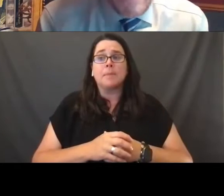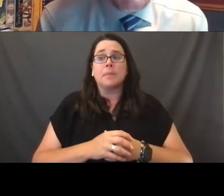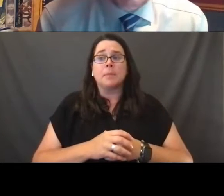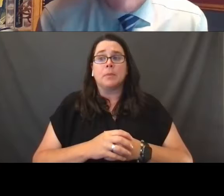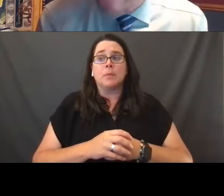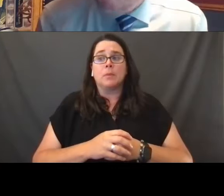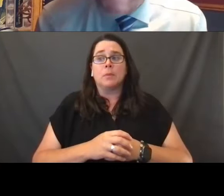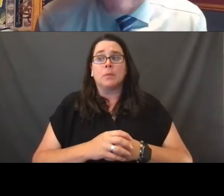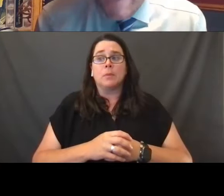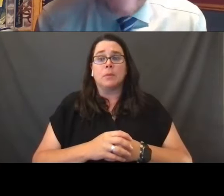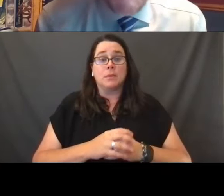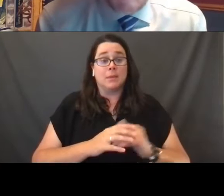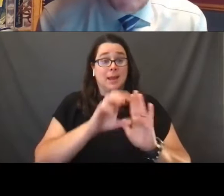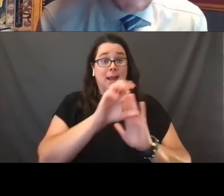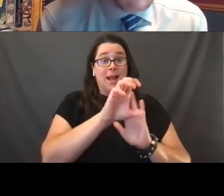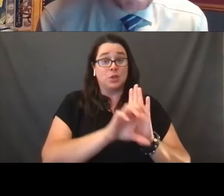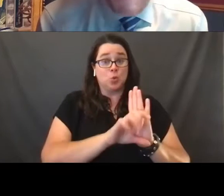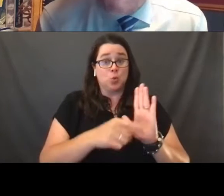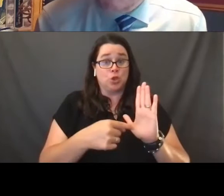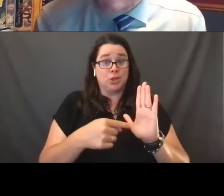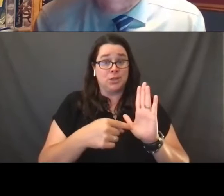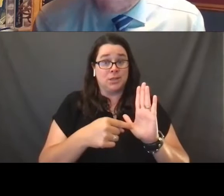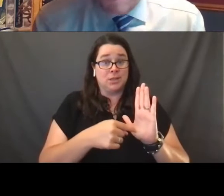is not a document should disparage or ,